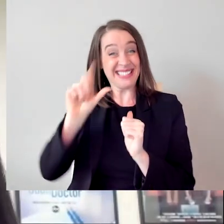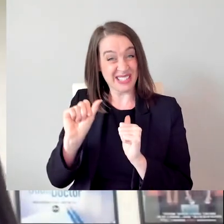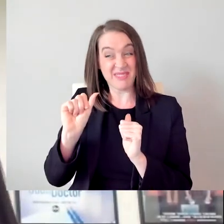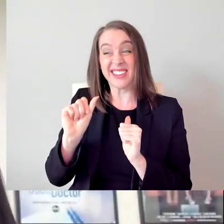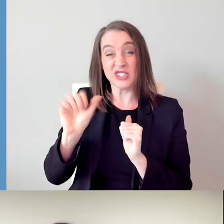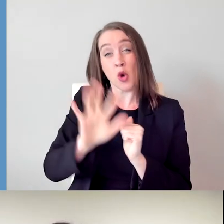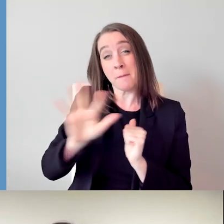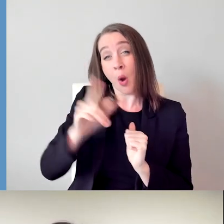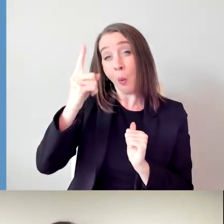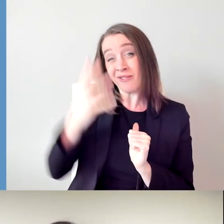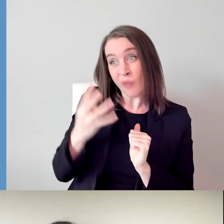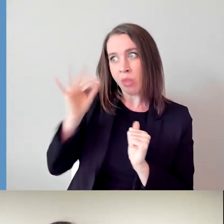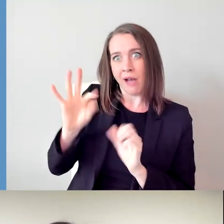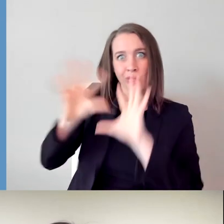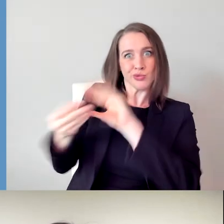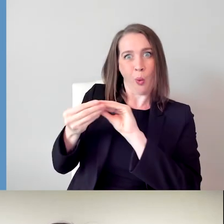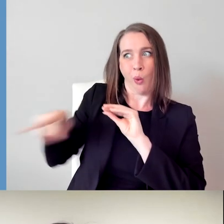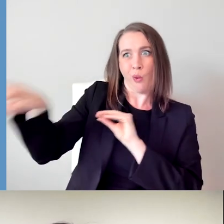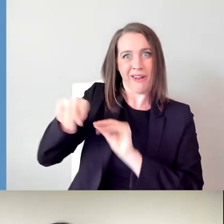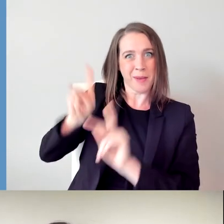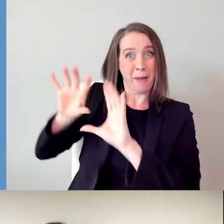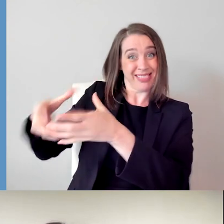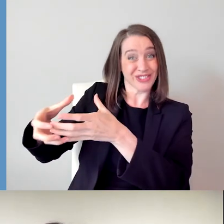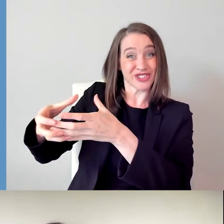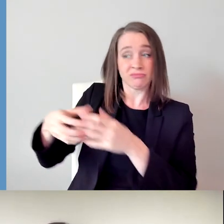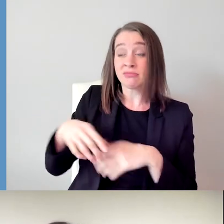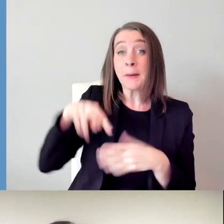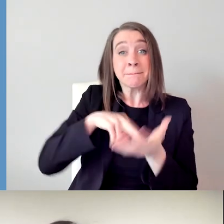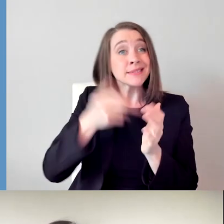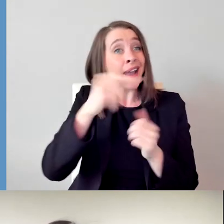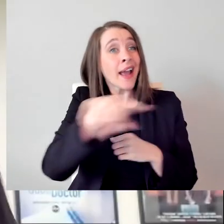which is kind of crazy if you think about it, everyone with a physical or invisible disability.